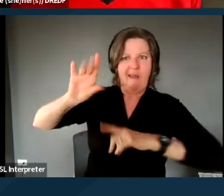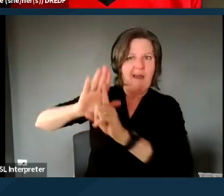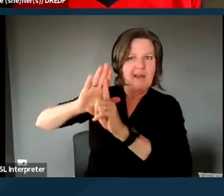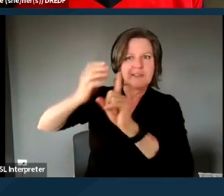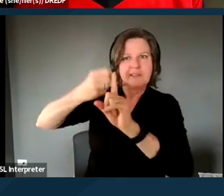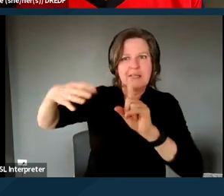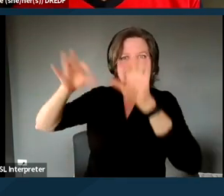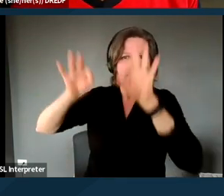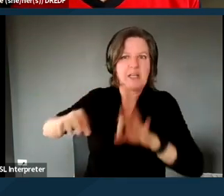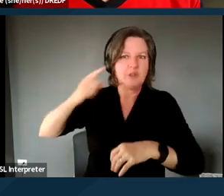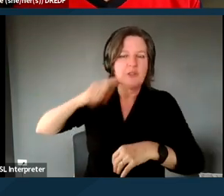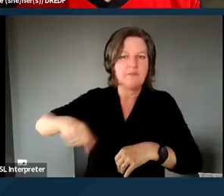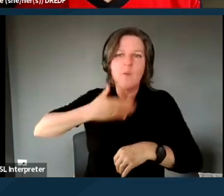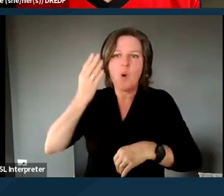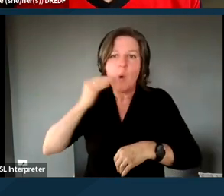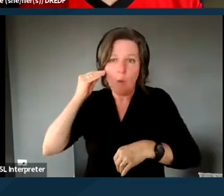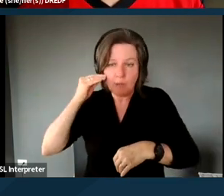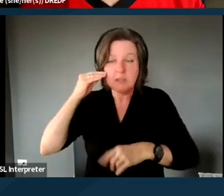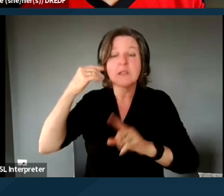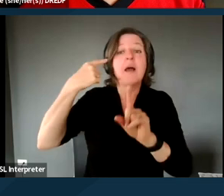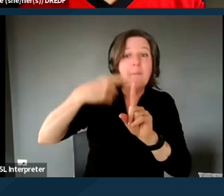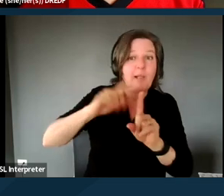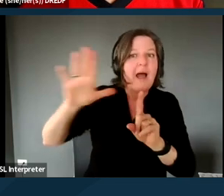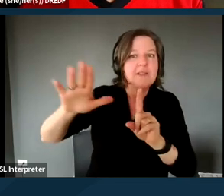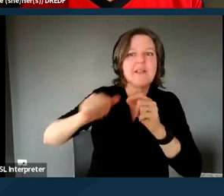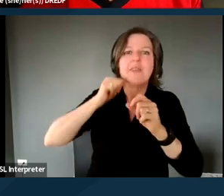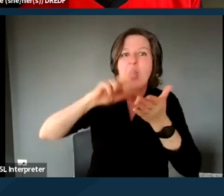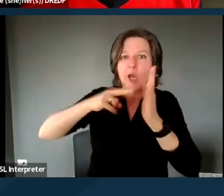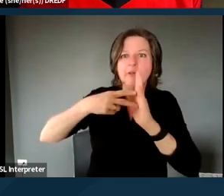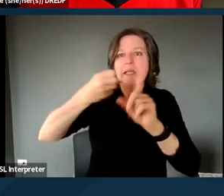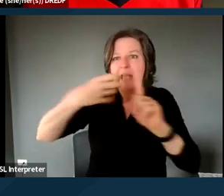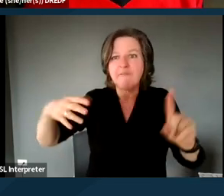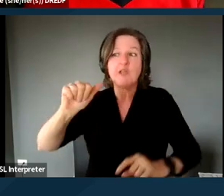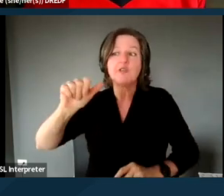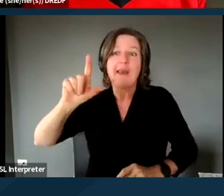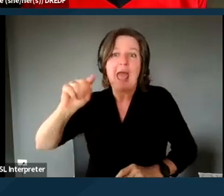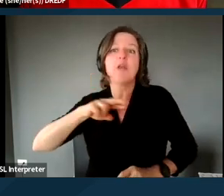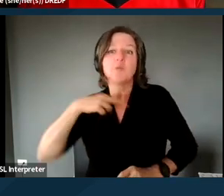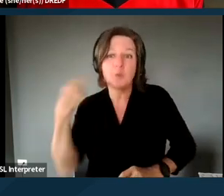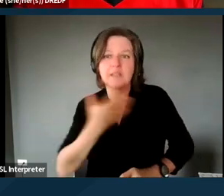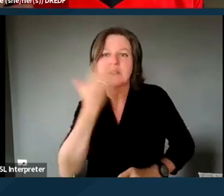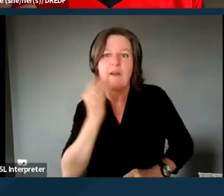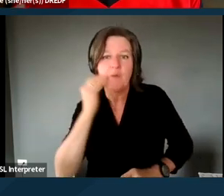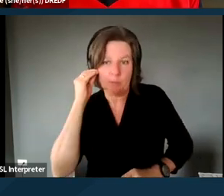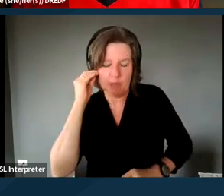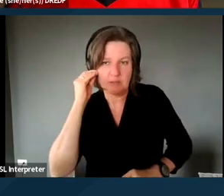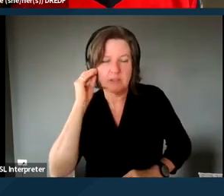of being at risk of homelessness. The HUD definition may not emphasize however the leading,